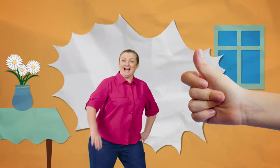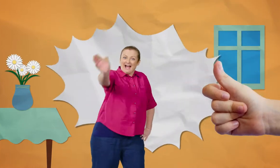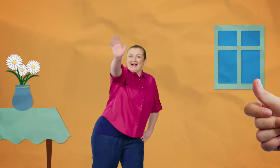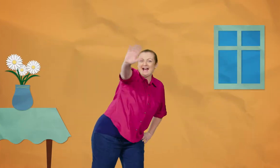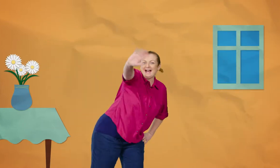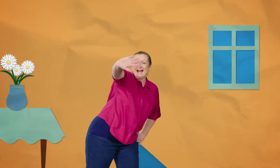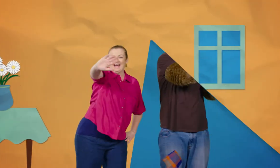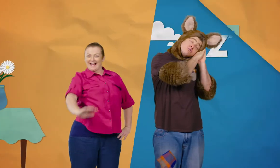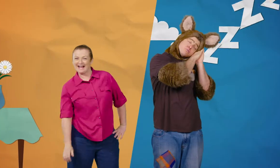Hello.